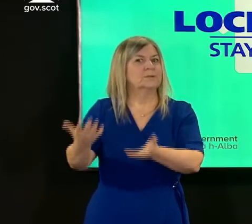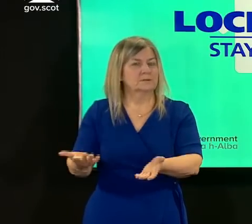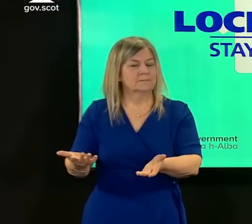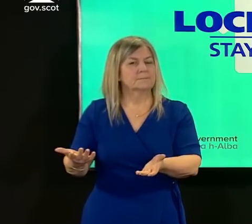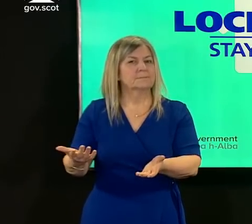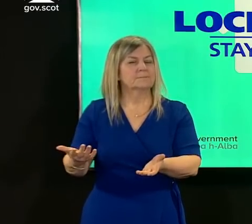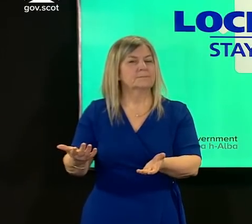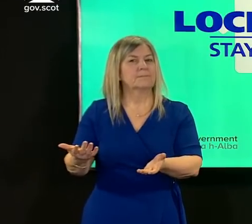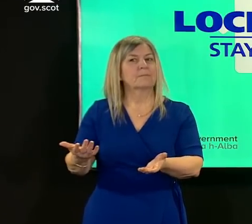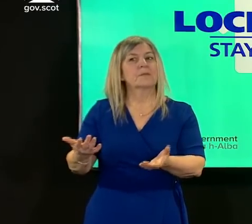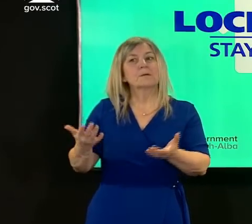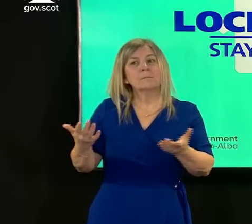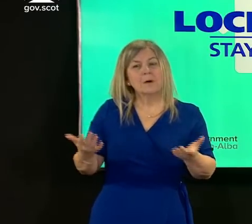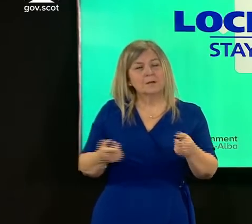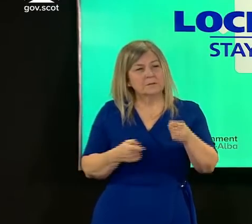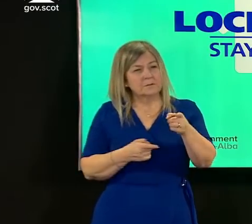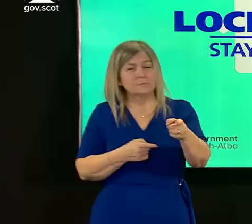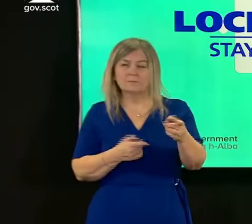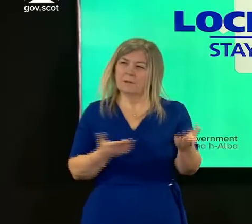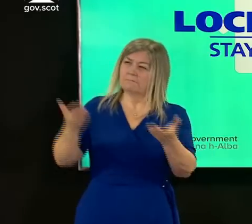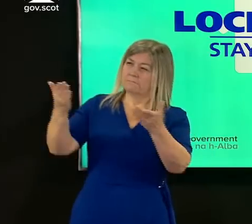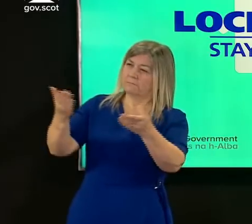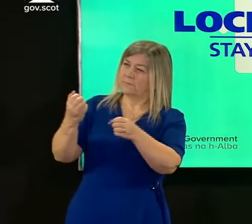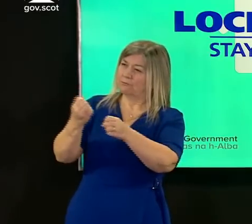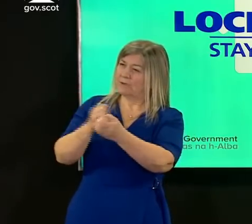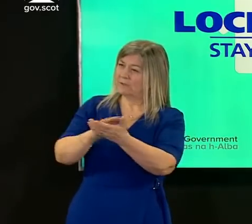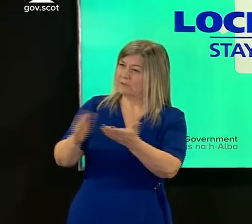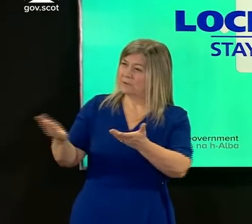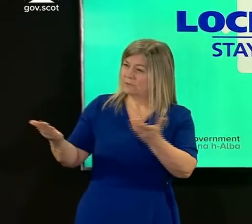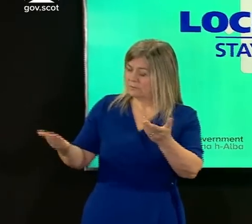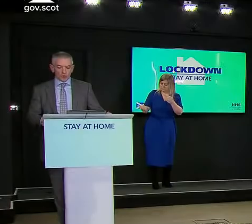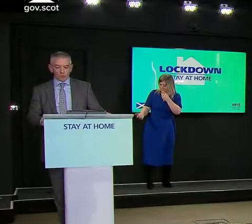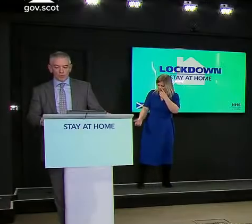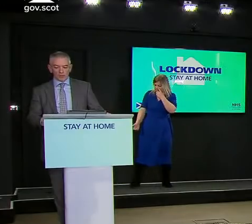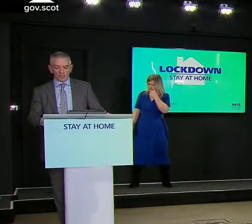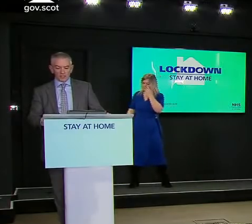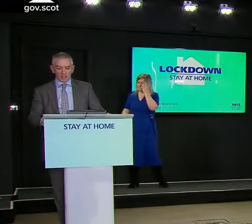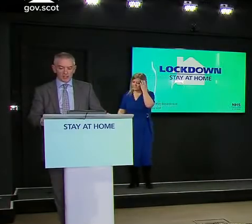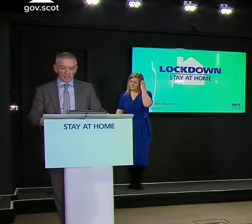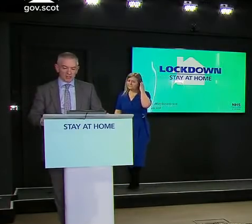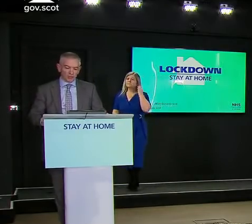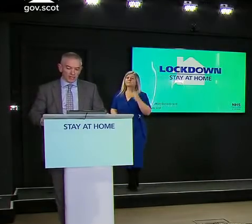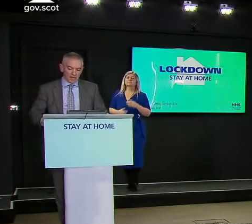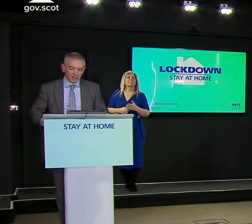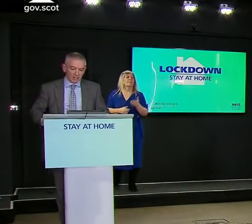wider part of your question i'll give to gregor so one of the things that i think is really evident